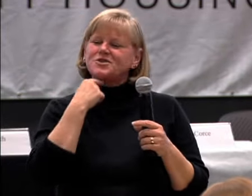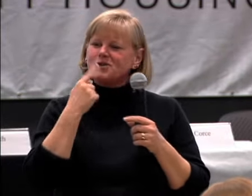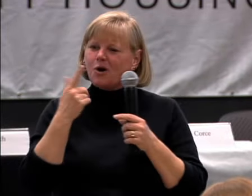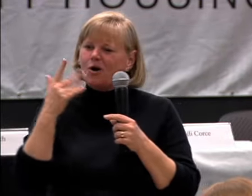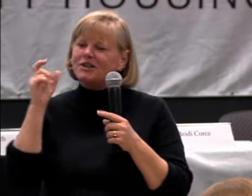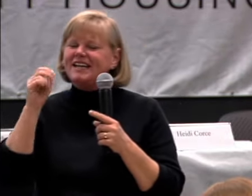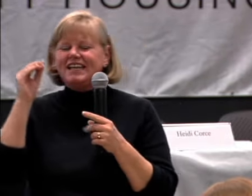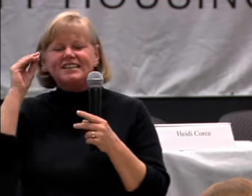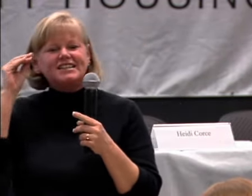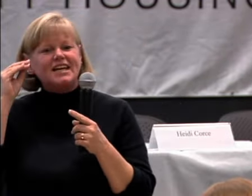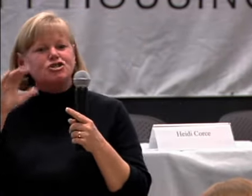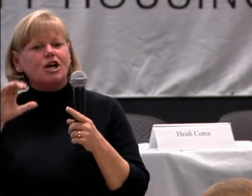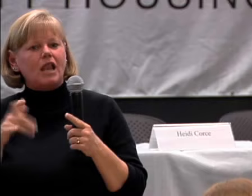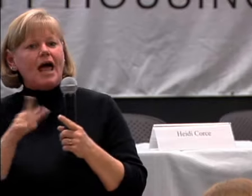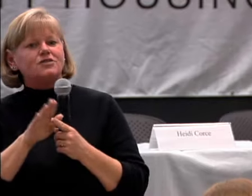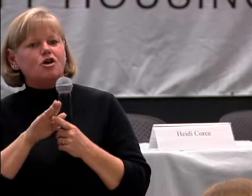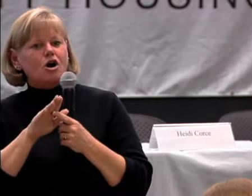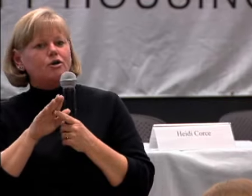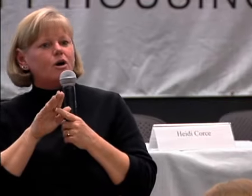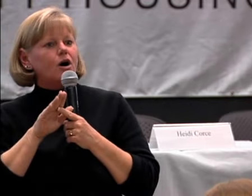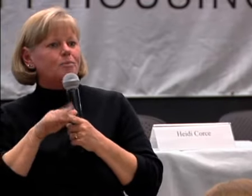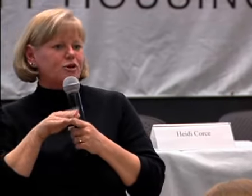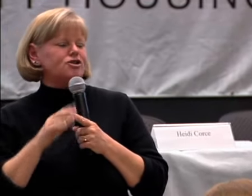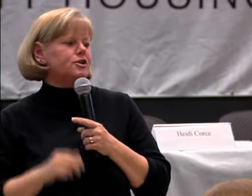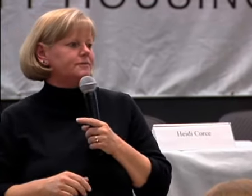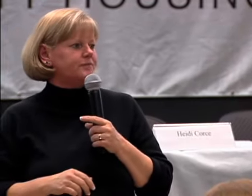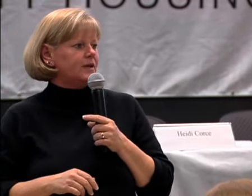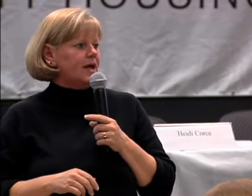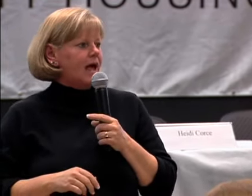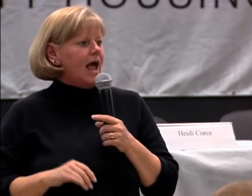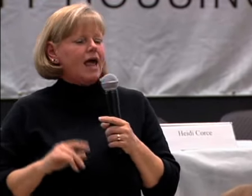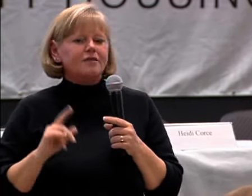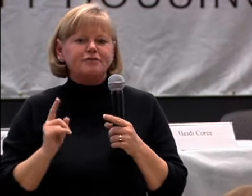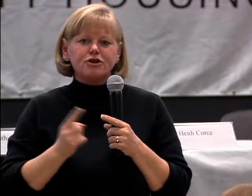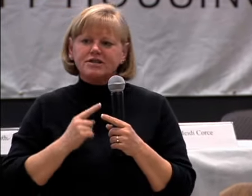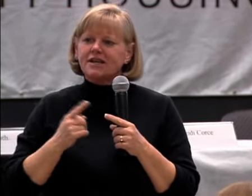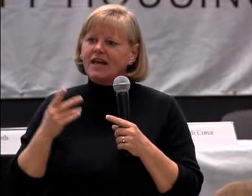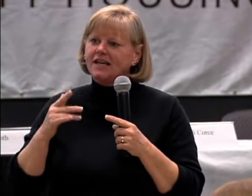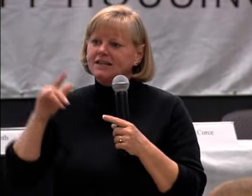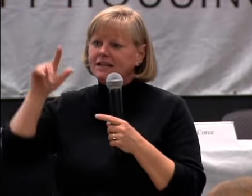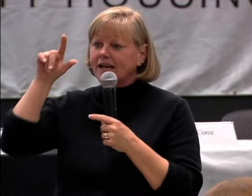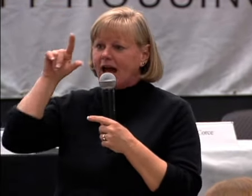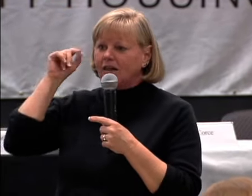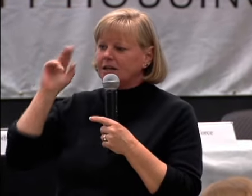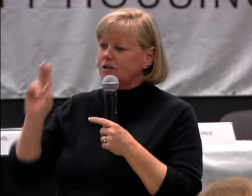HE NEEDED TO TEACH A CLASS ON OPPRESSION. AND THE FIRST THING HE DID,